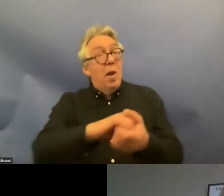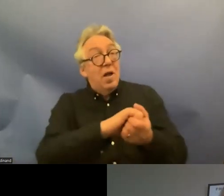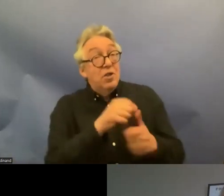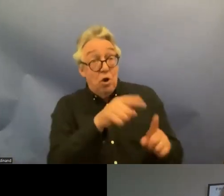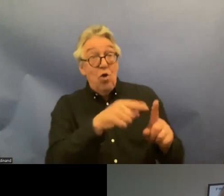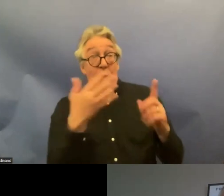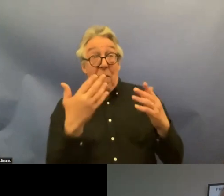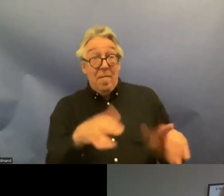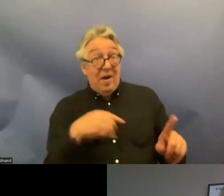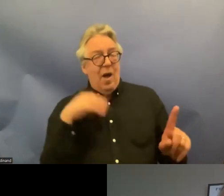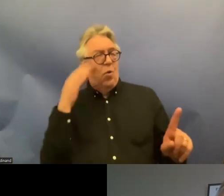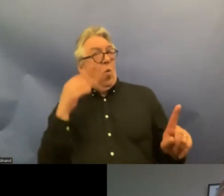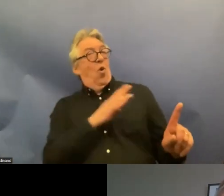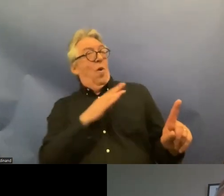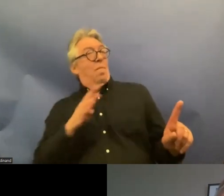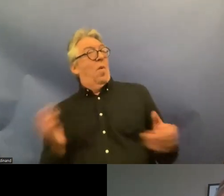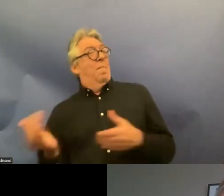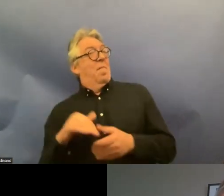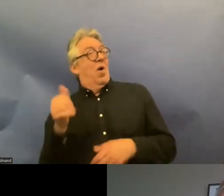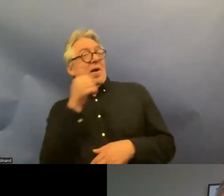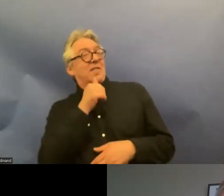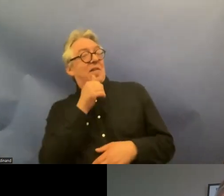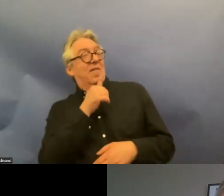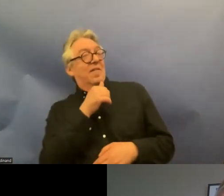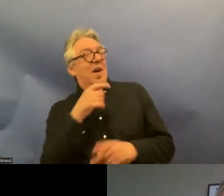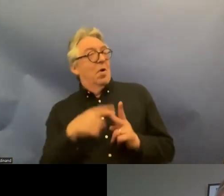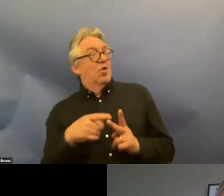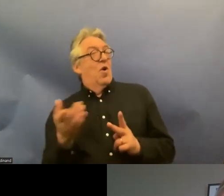from our board member from Iceland um and also from my briefing from Mia that